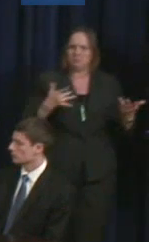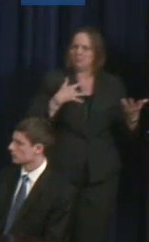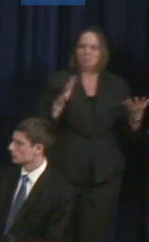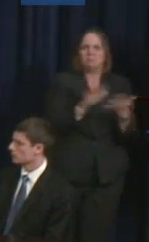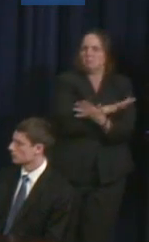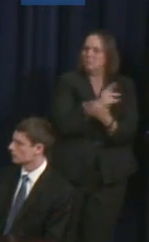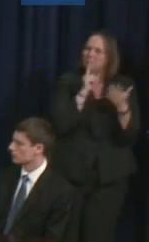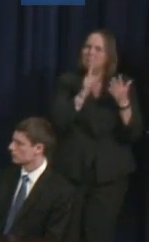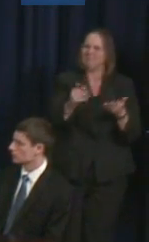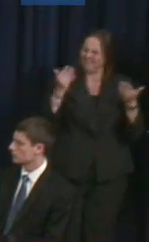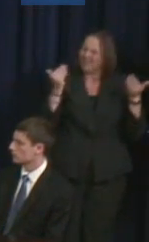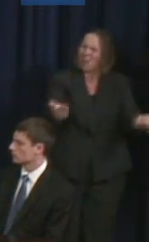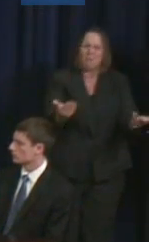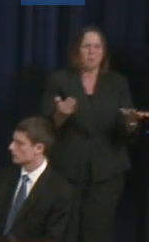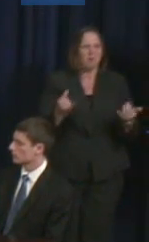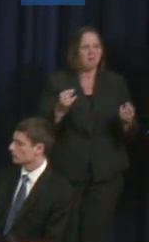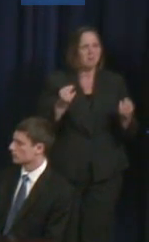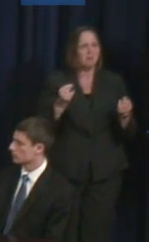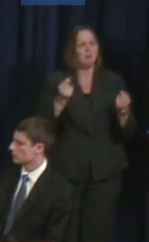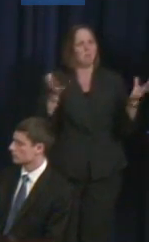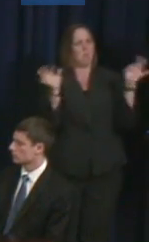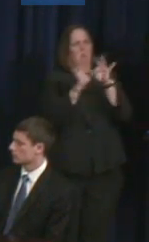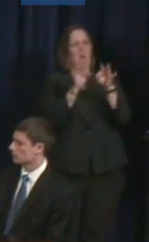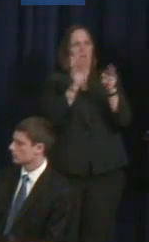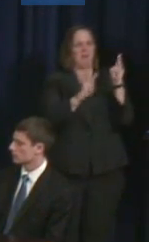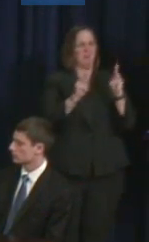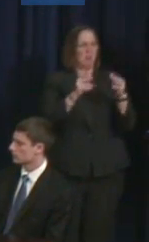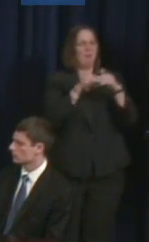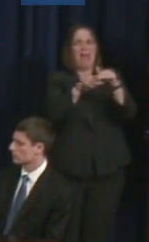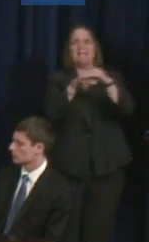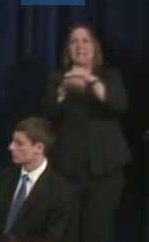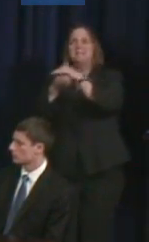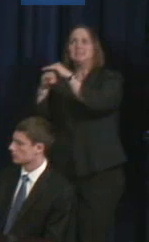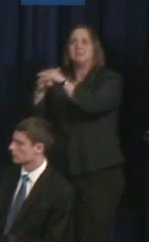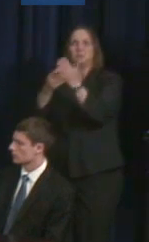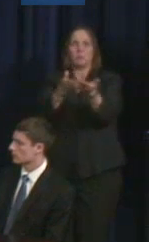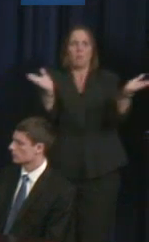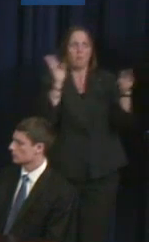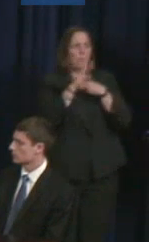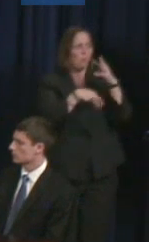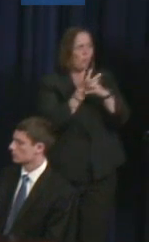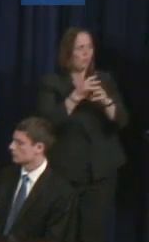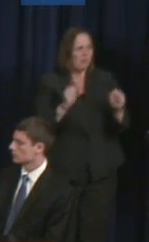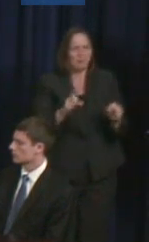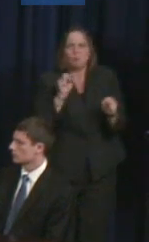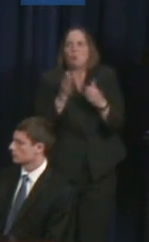world, having access, doing the things we need to do. And the most effective strategy for me has been